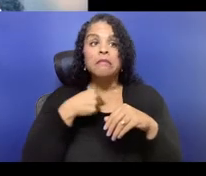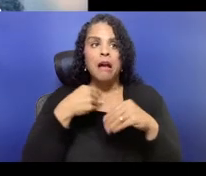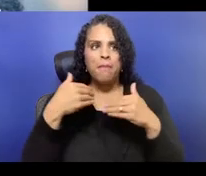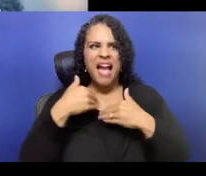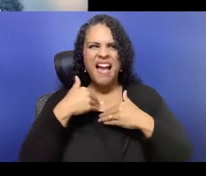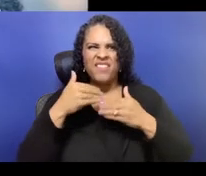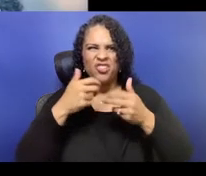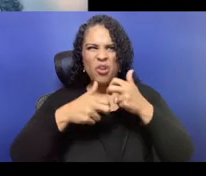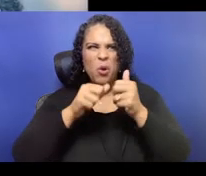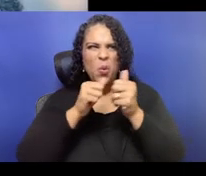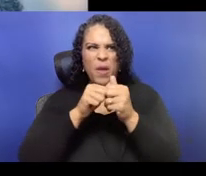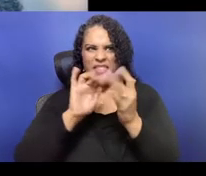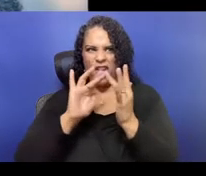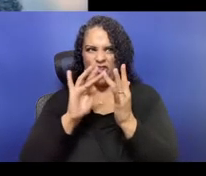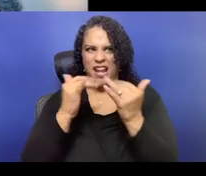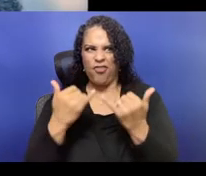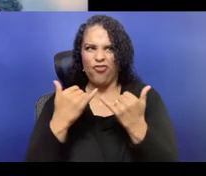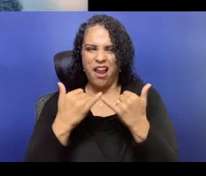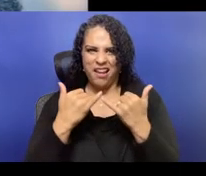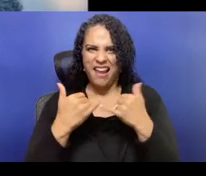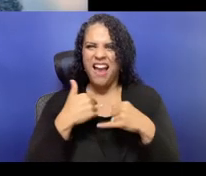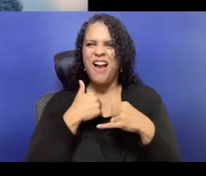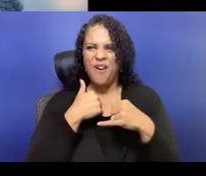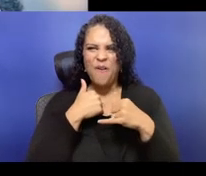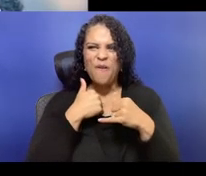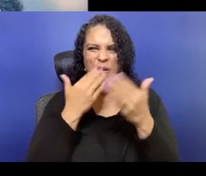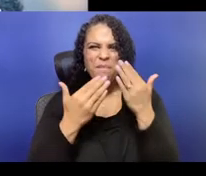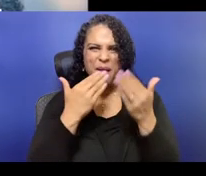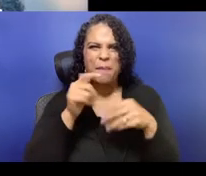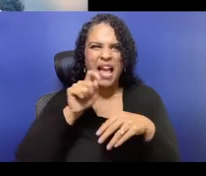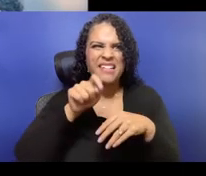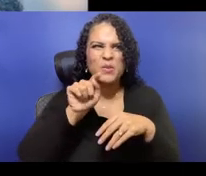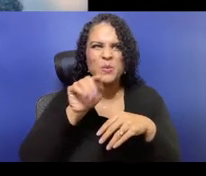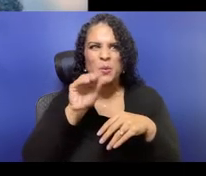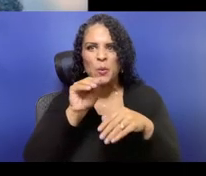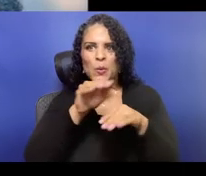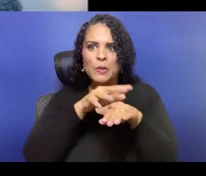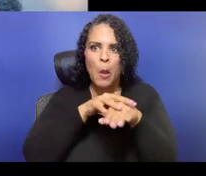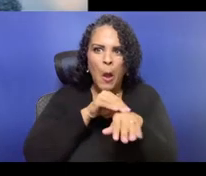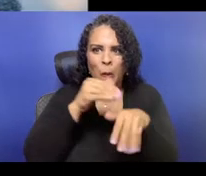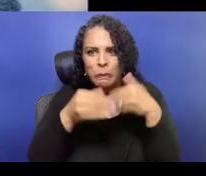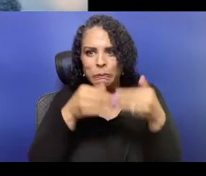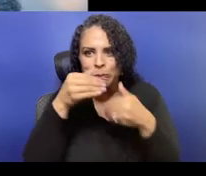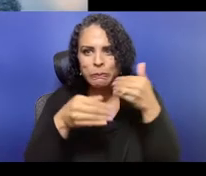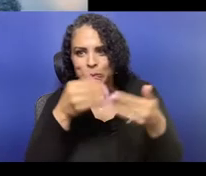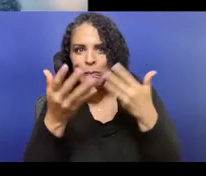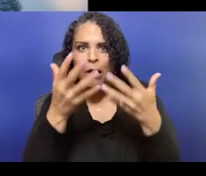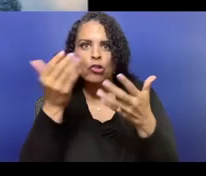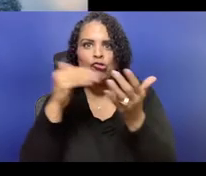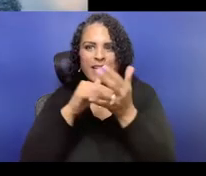and Indigenous dramaturgs from across Turtle Island for modeling what you all will witness us do in just a second.